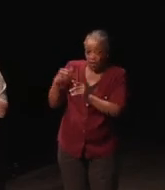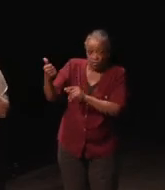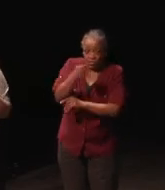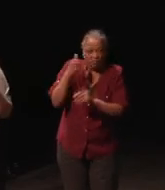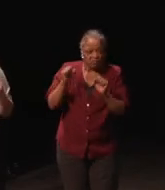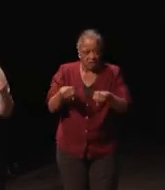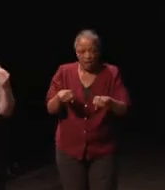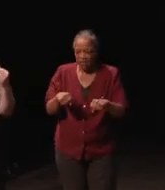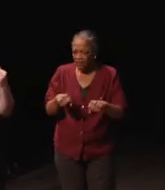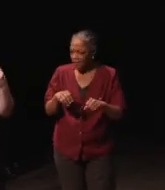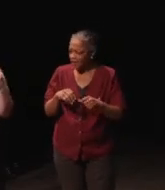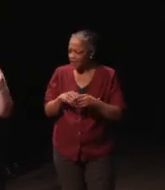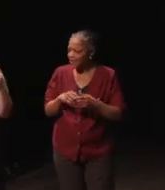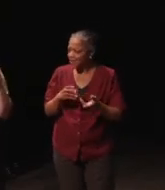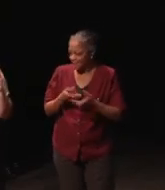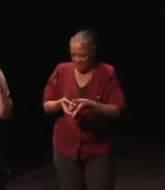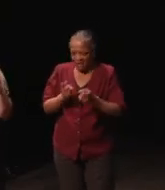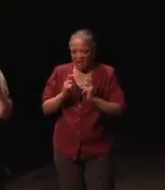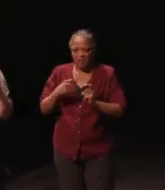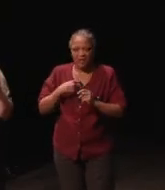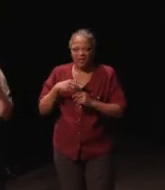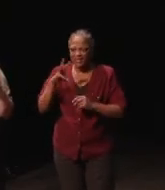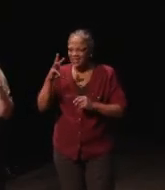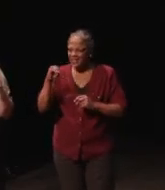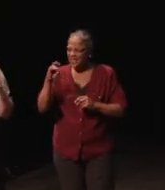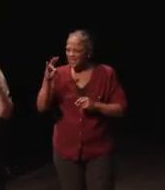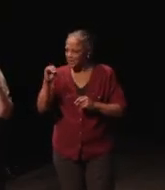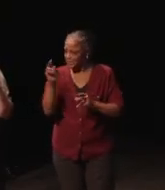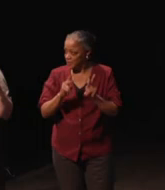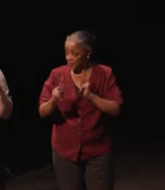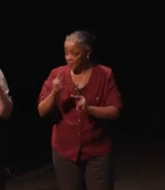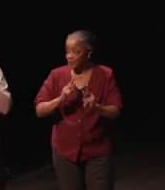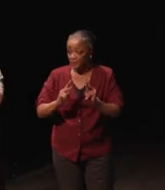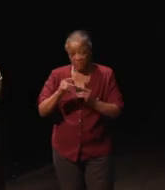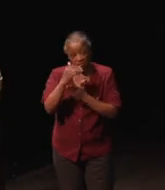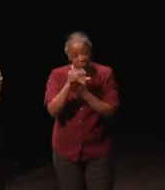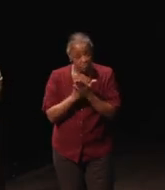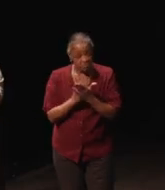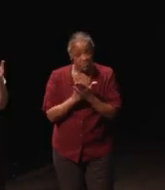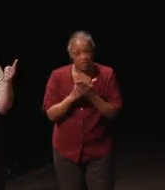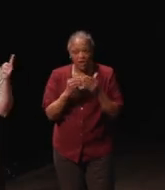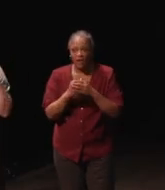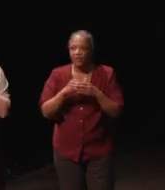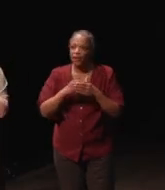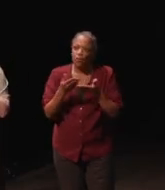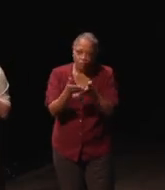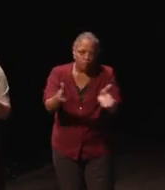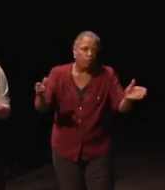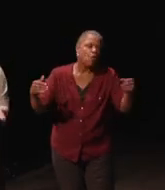That gave me around 60 or 70 people or so that spanned the entire company.